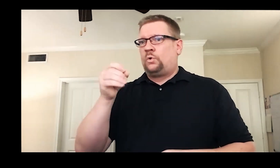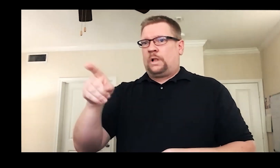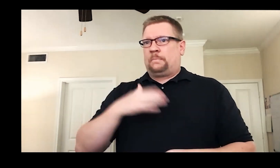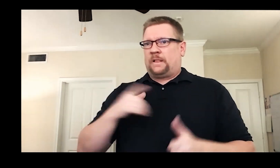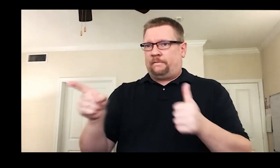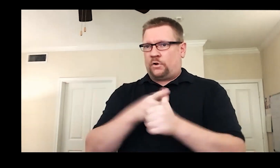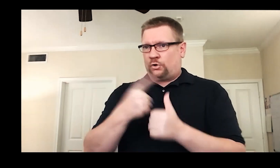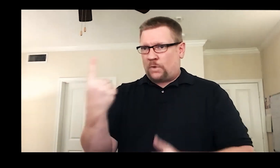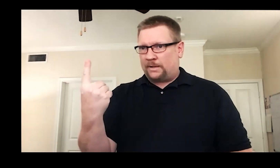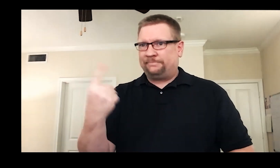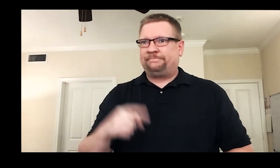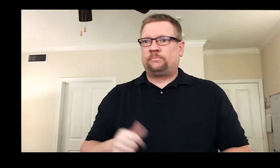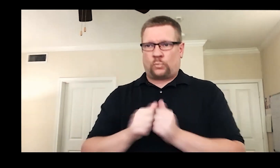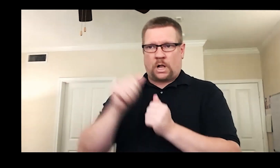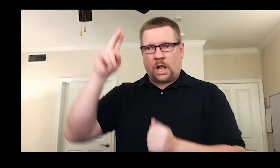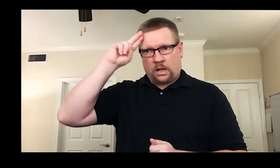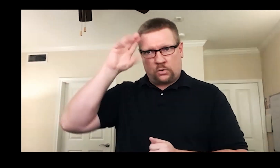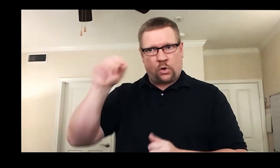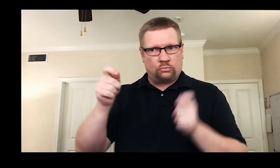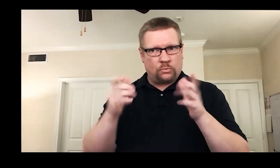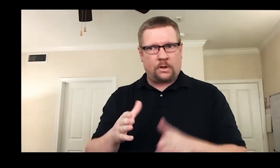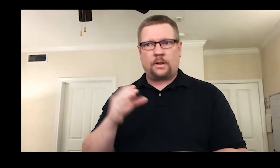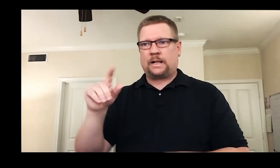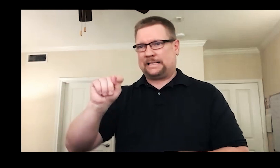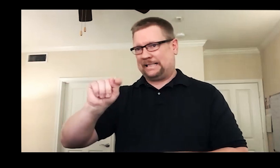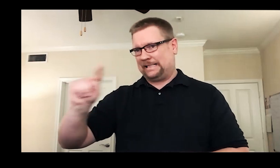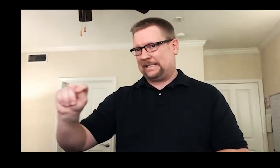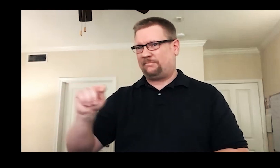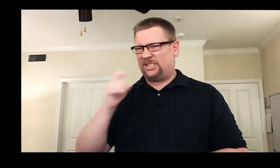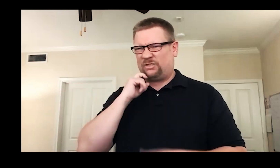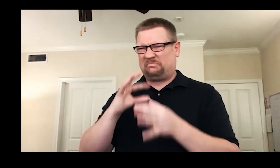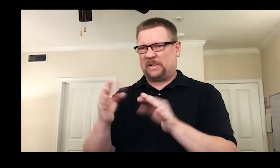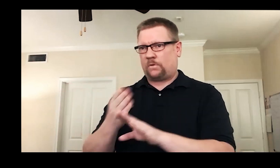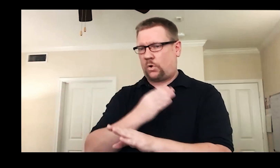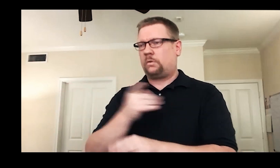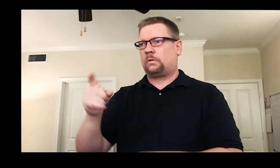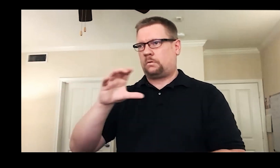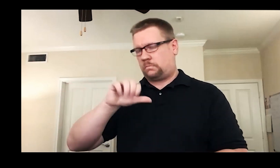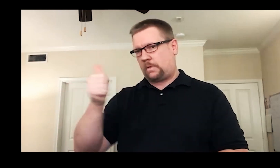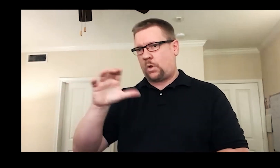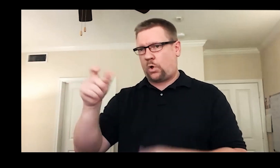this was to be my first. Howie Seago and Teresa Thuman co-directed it.